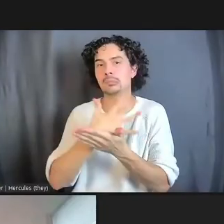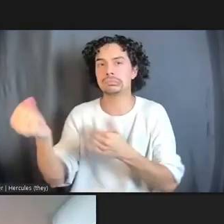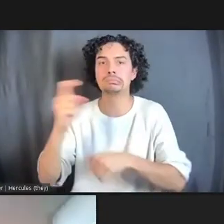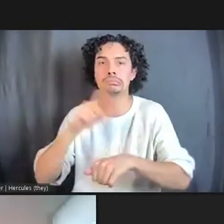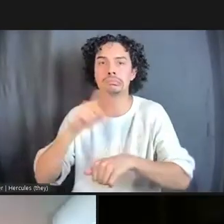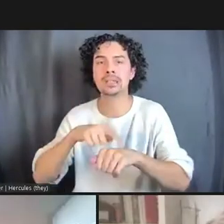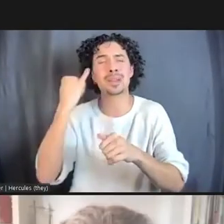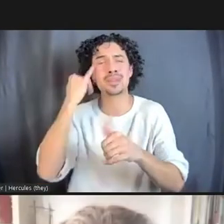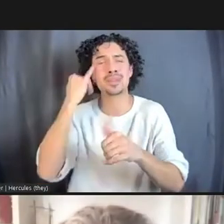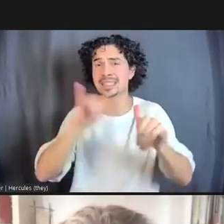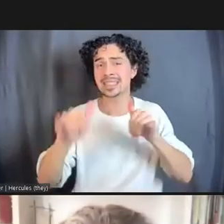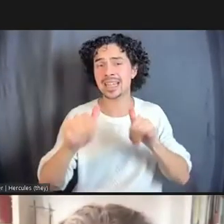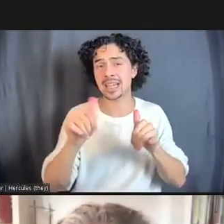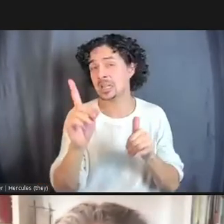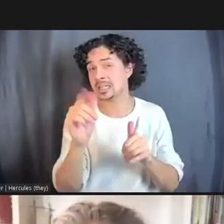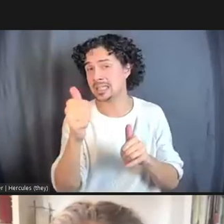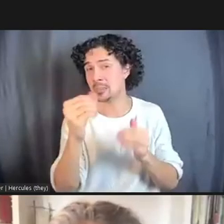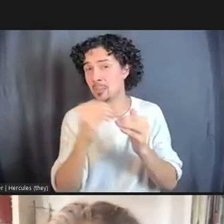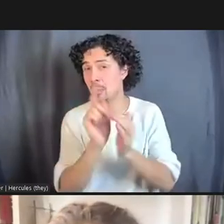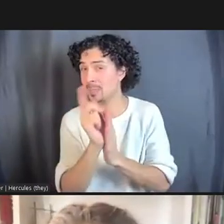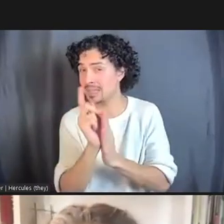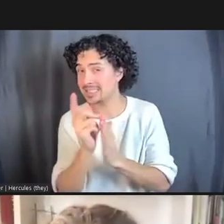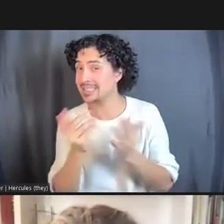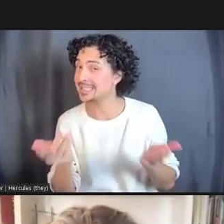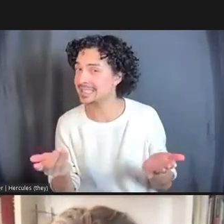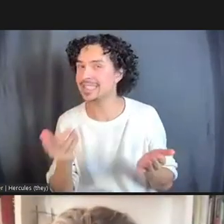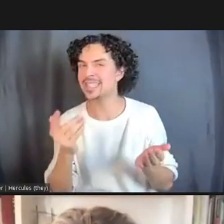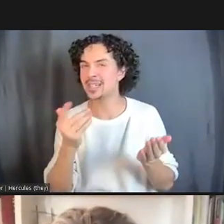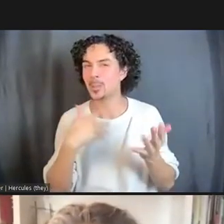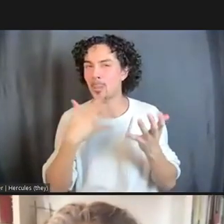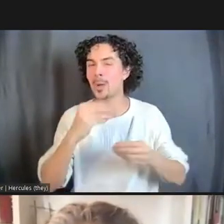for another 10 minutes to wrap this up as a group.